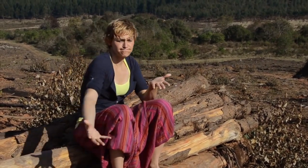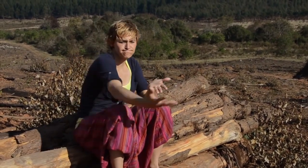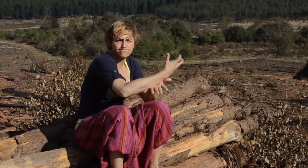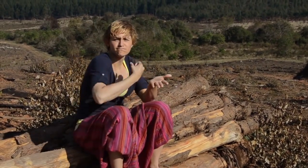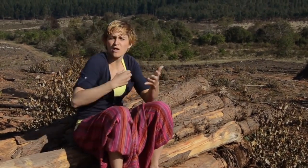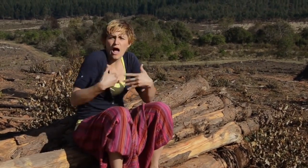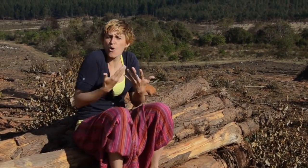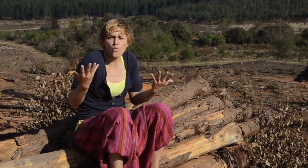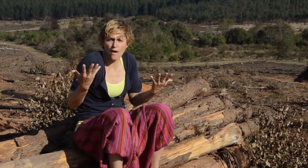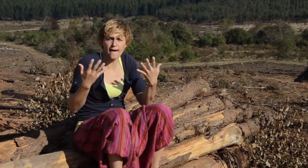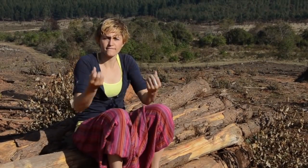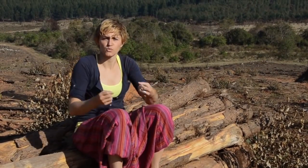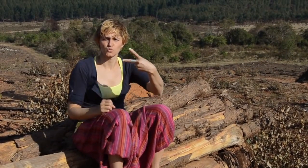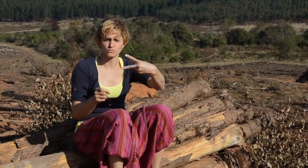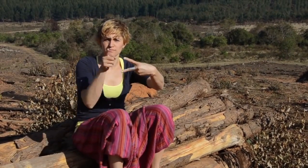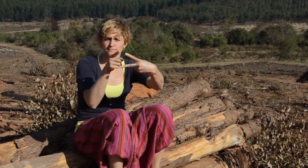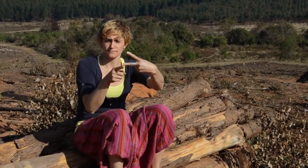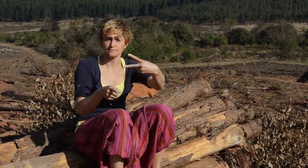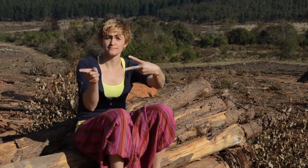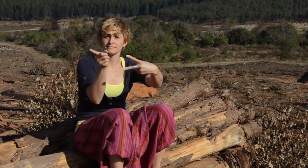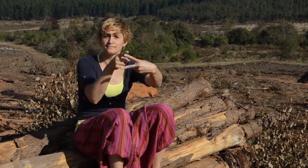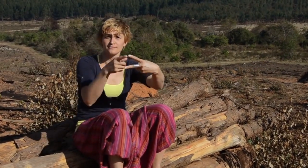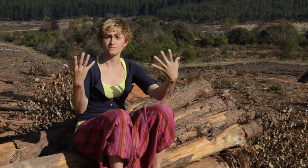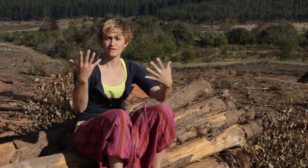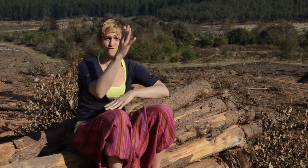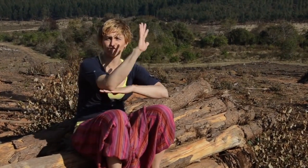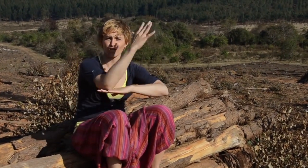Swaziland’s economy depends on two industries.